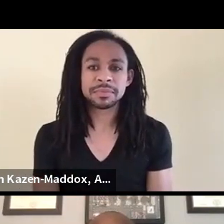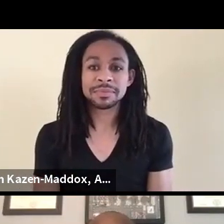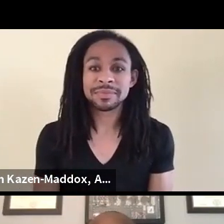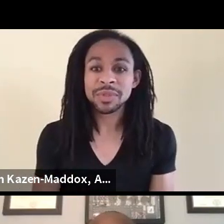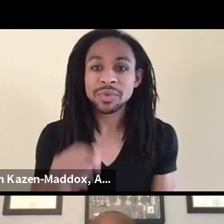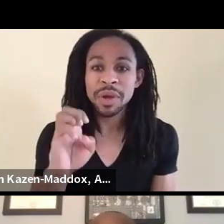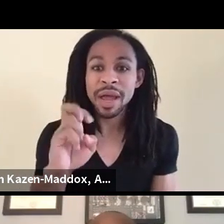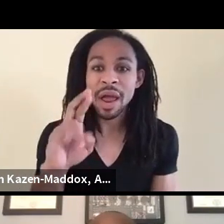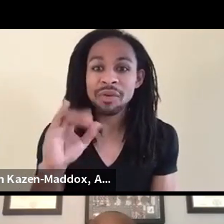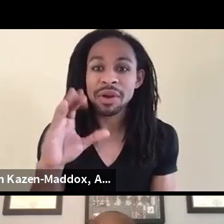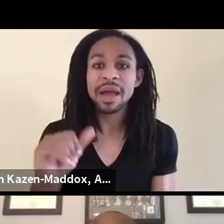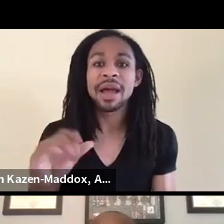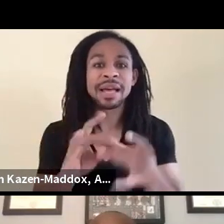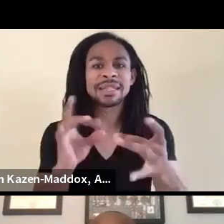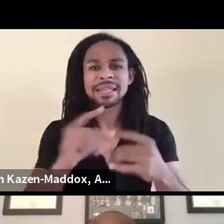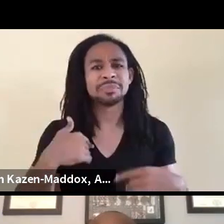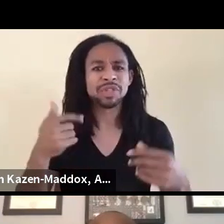Just taking in the chat.